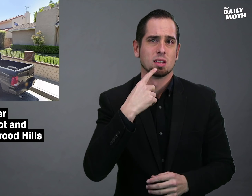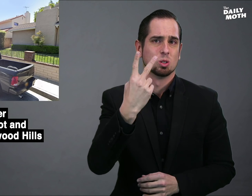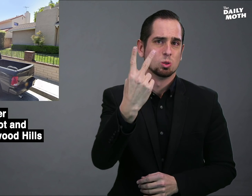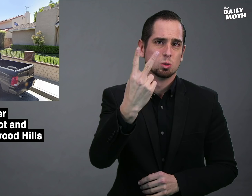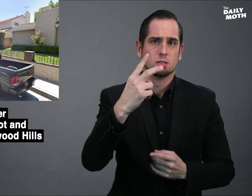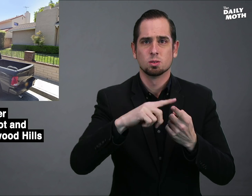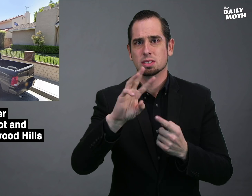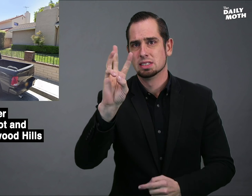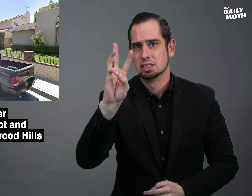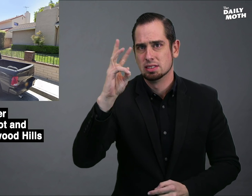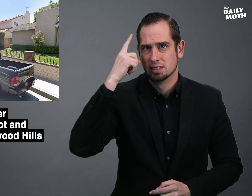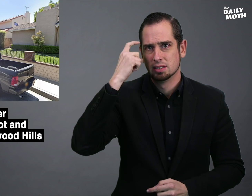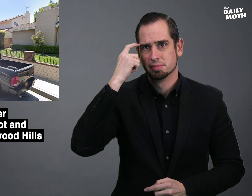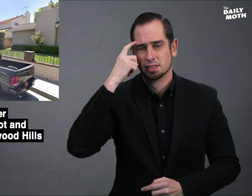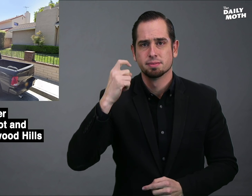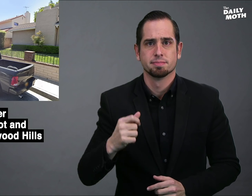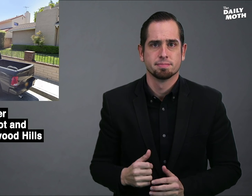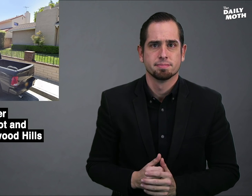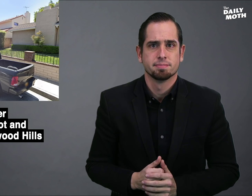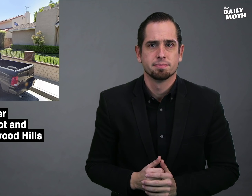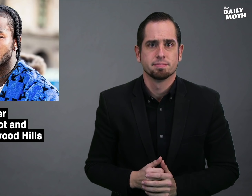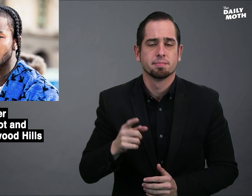There are two to six suspects.